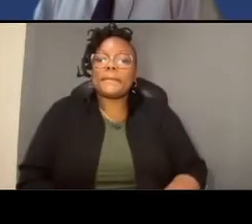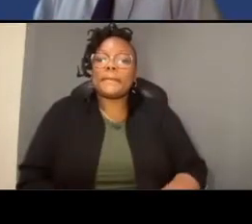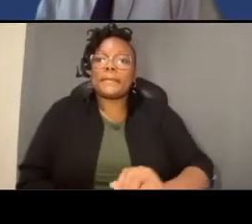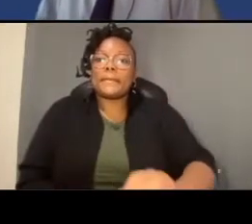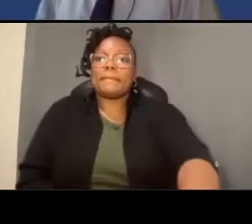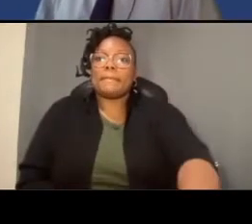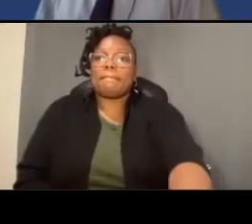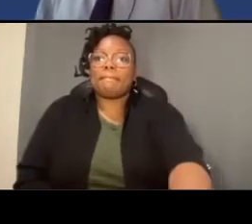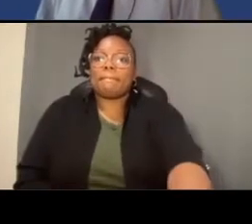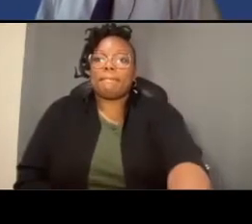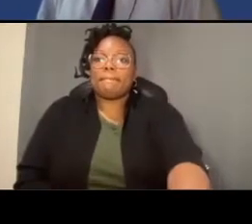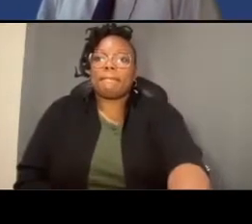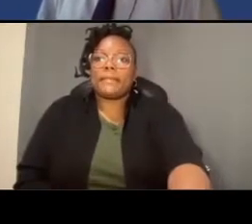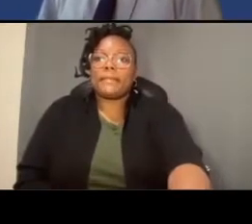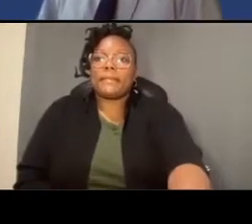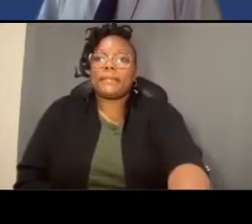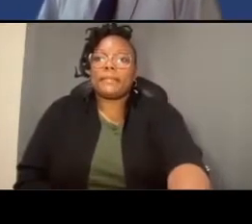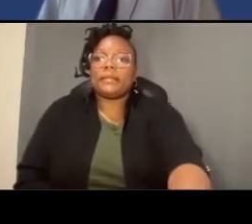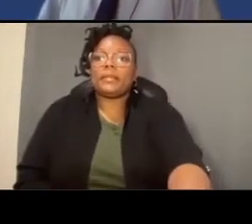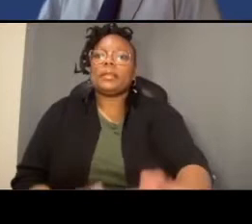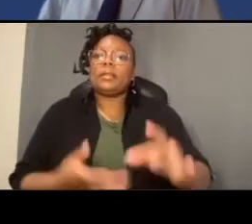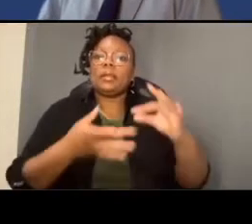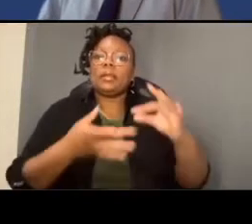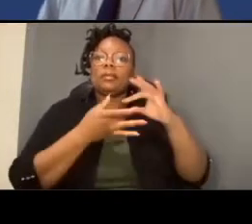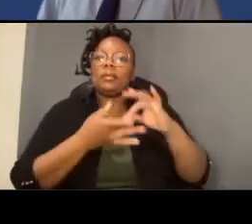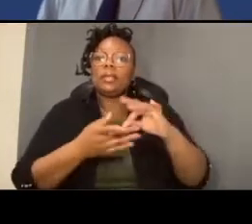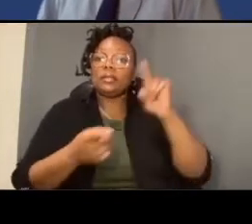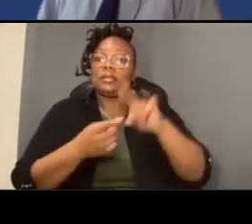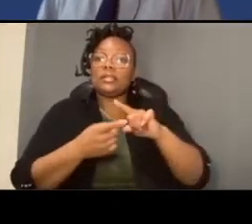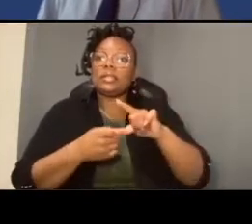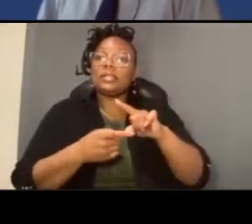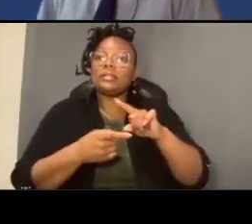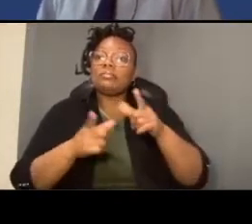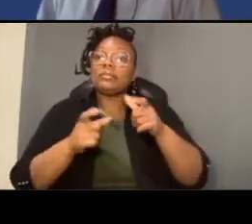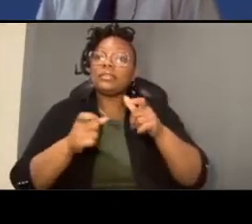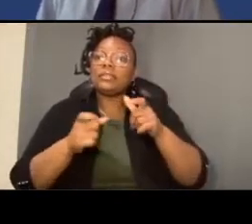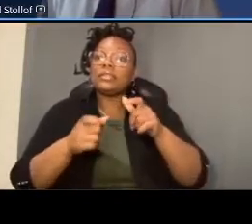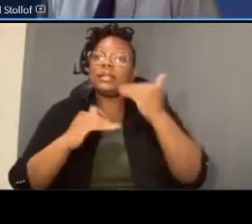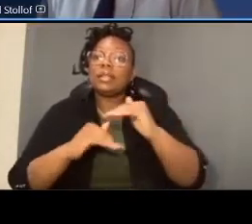regarding the reduction of speed limit from 30 miles per hour to 25 miles per hour we sent